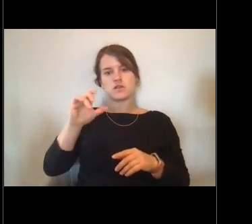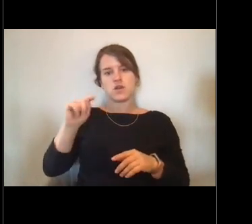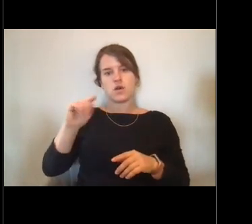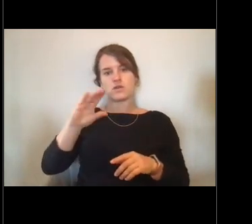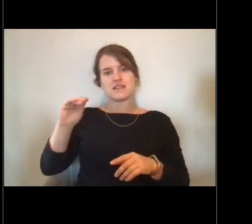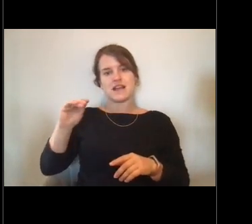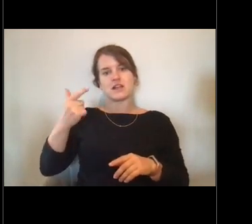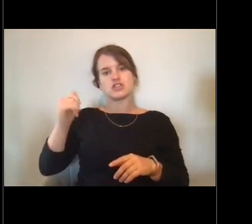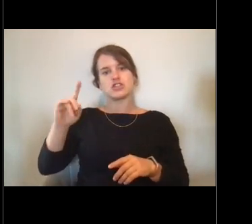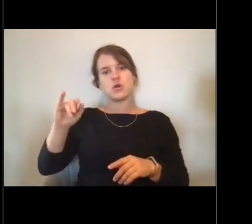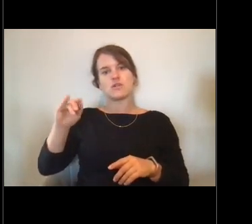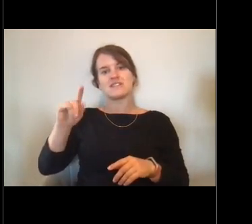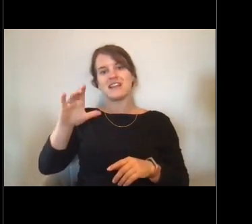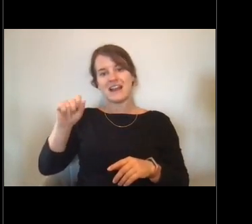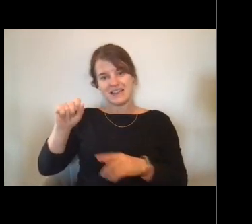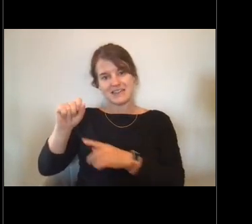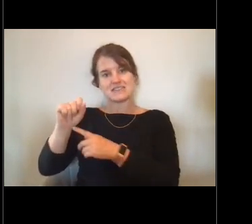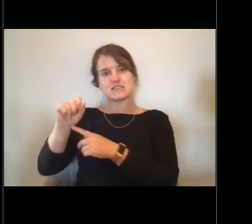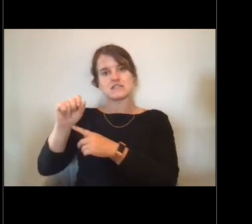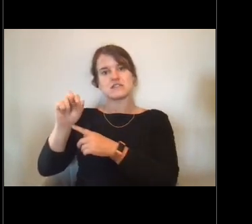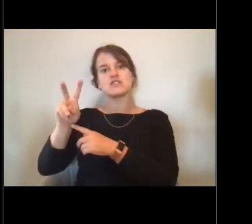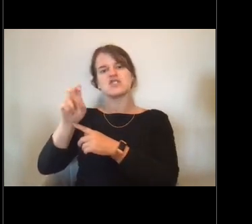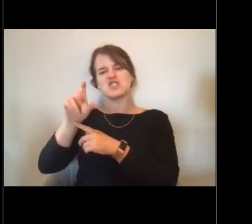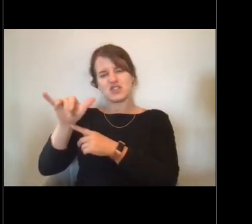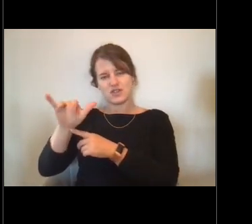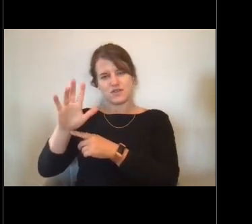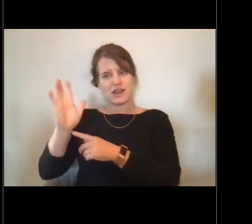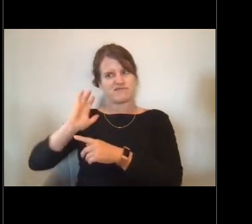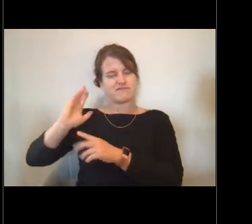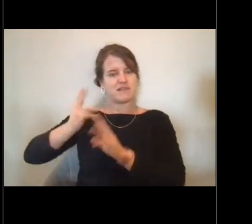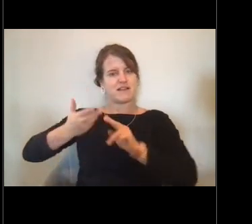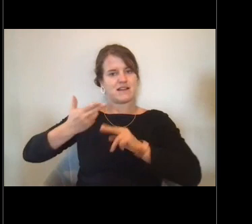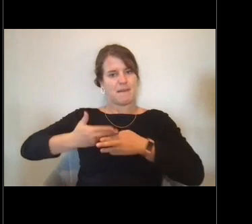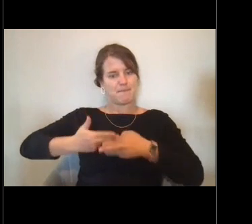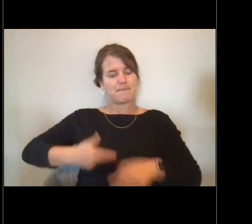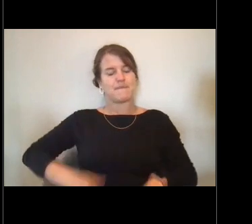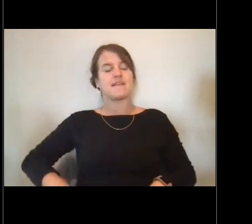NOAA Corps officers were basically started by